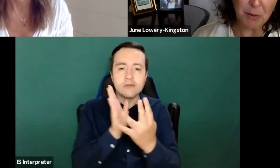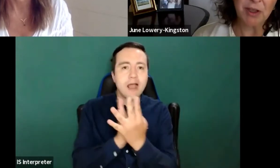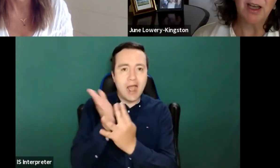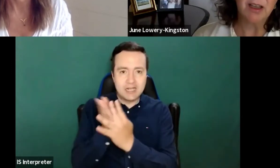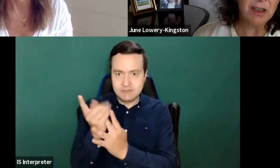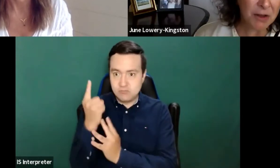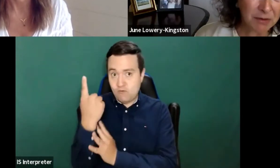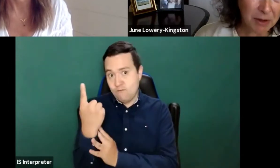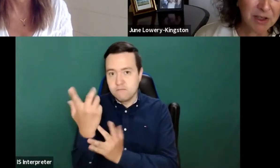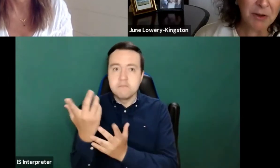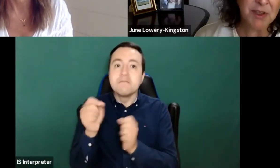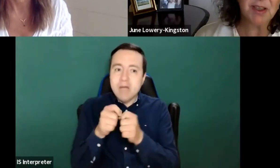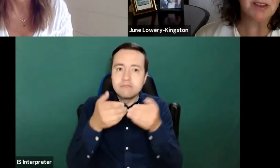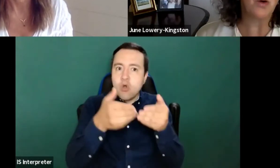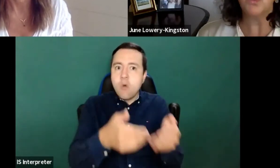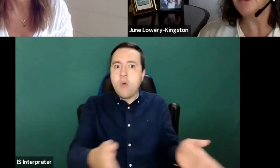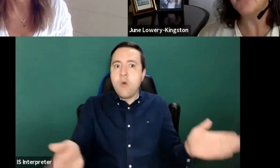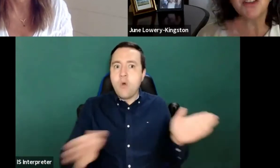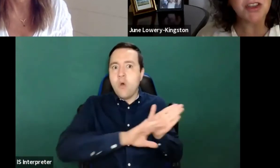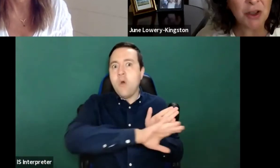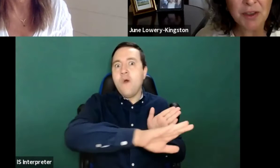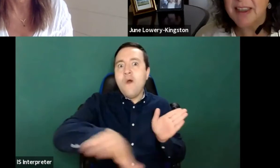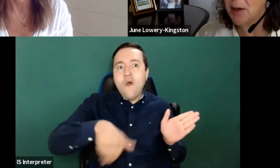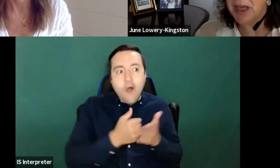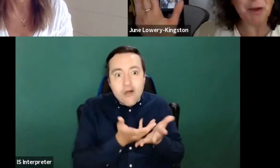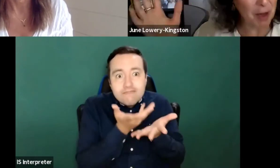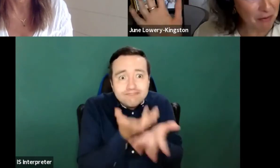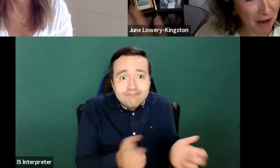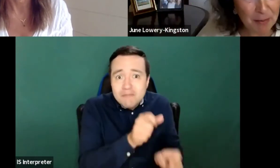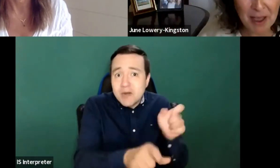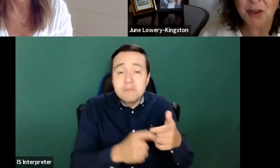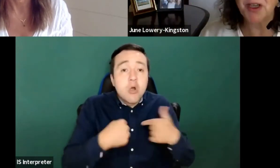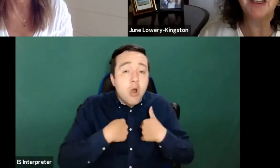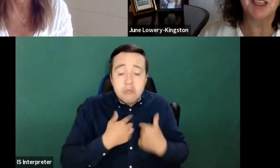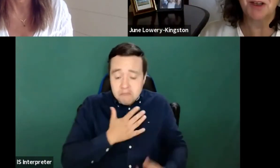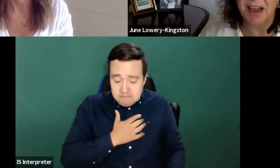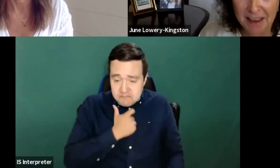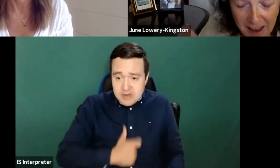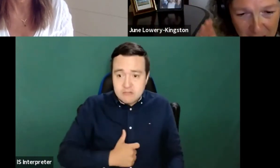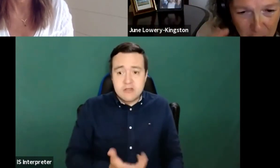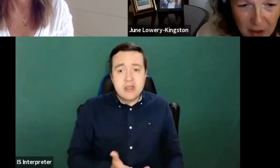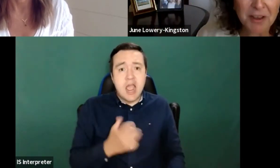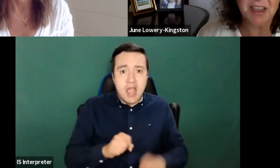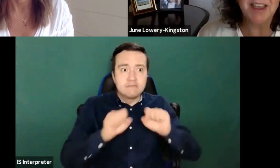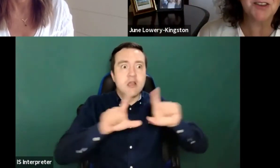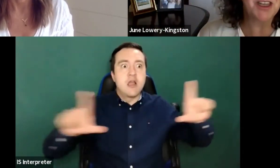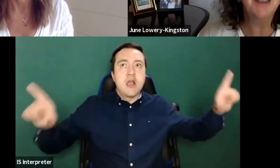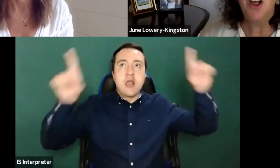And a lot of older users, or even just users like me with my very big screen, because I realize I hate working on a tiny screen.